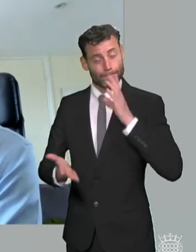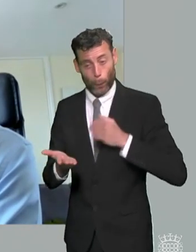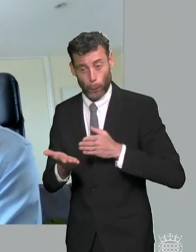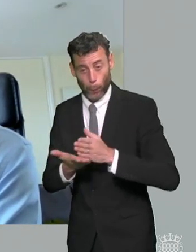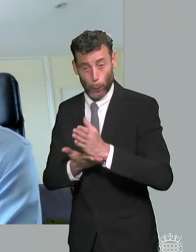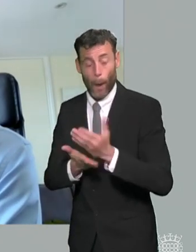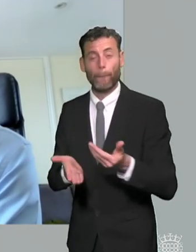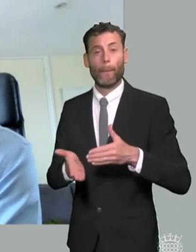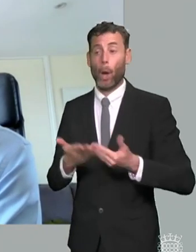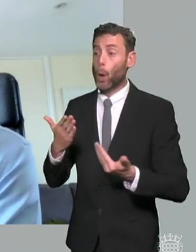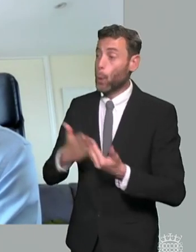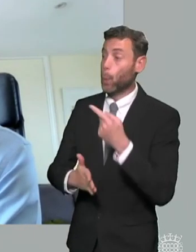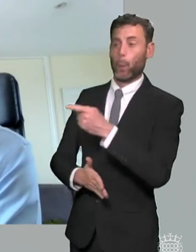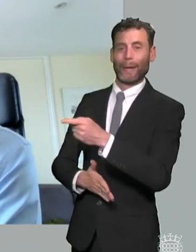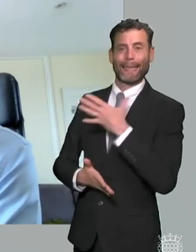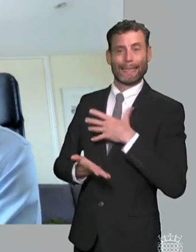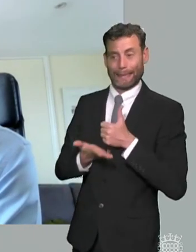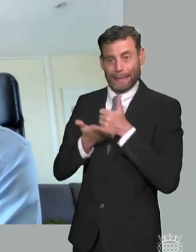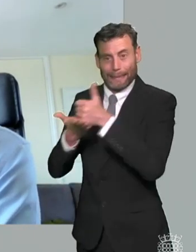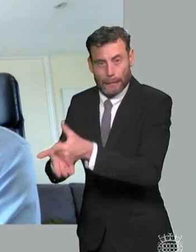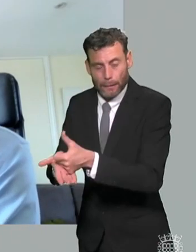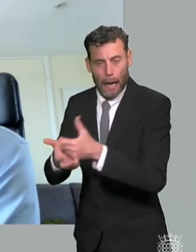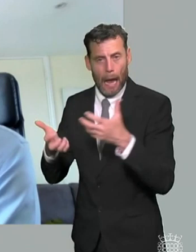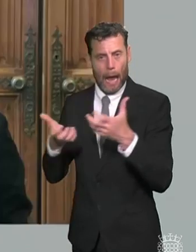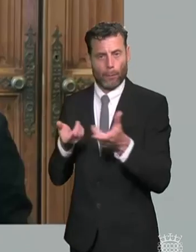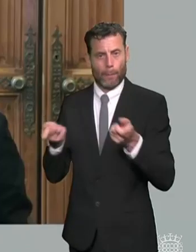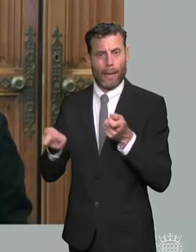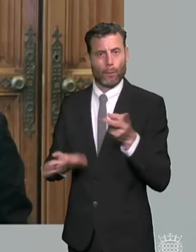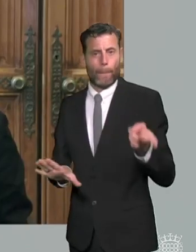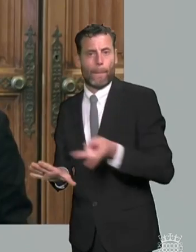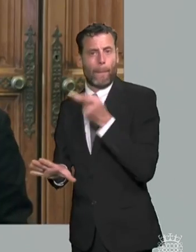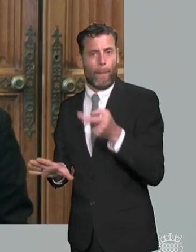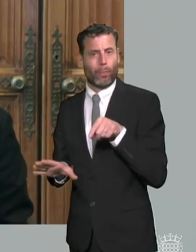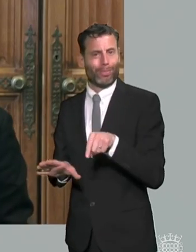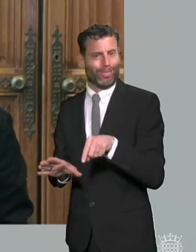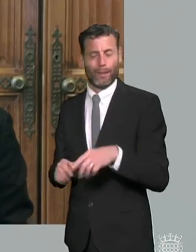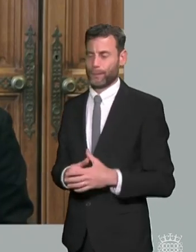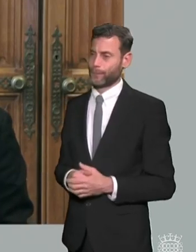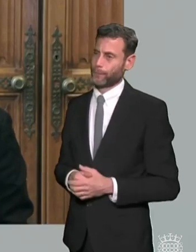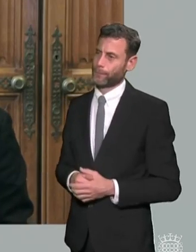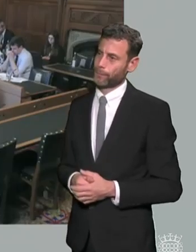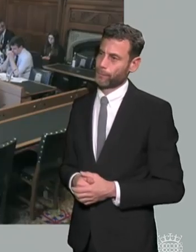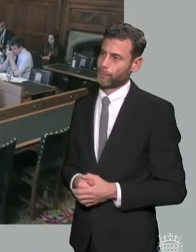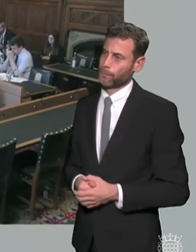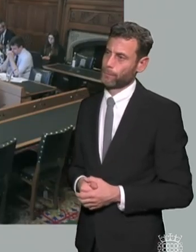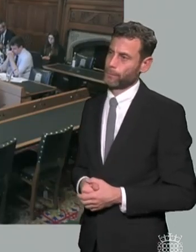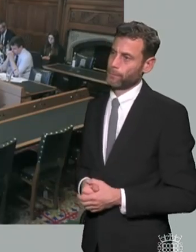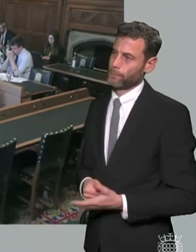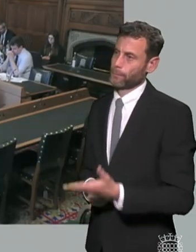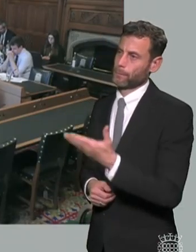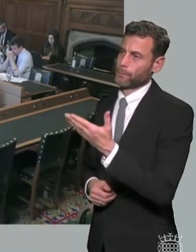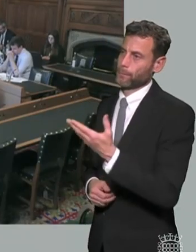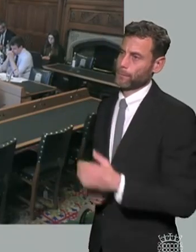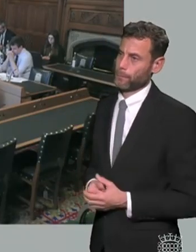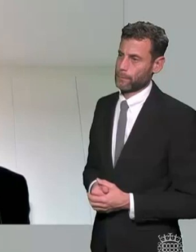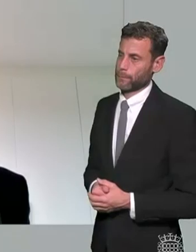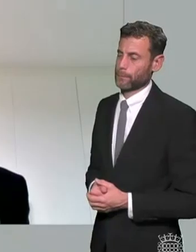after the pandemic when it comes to scnb families and michael in terms of um the impact of of cover